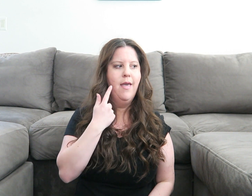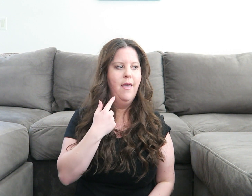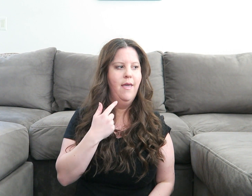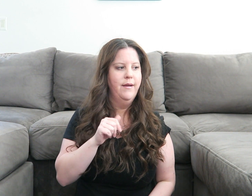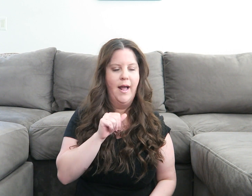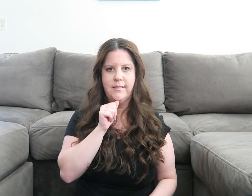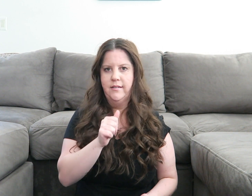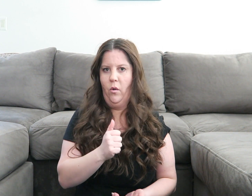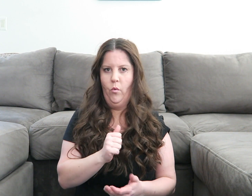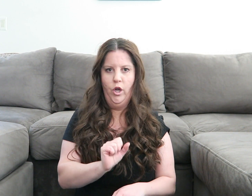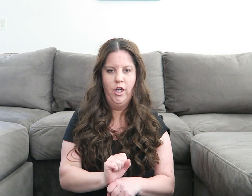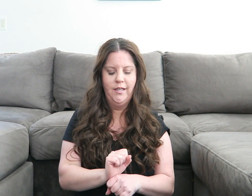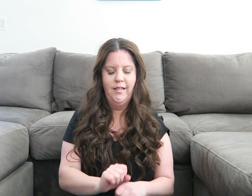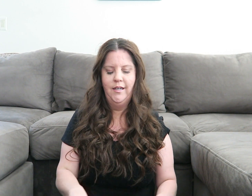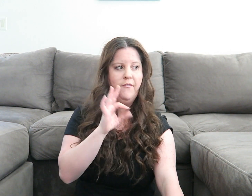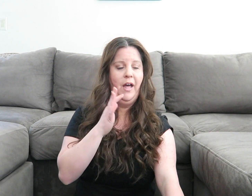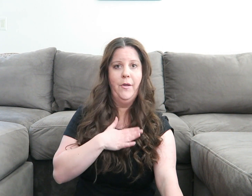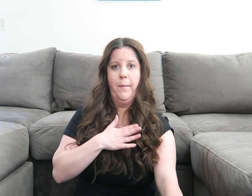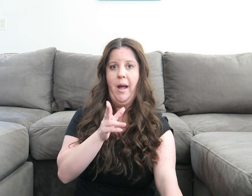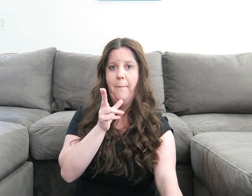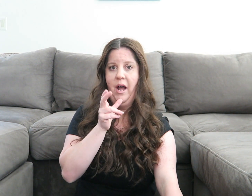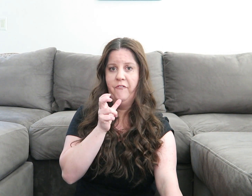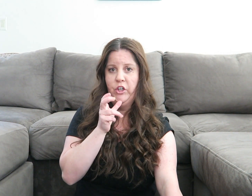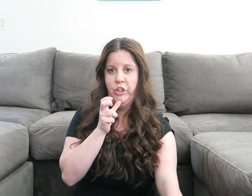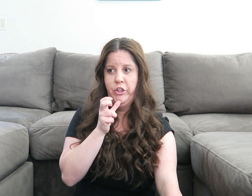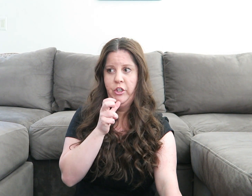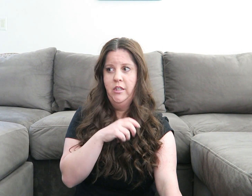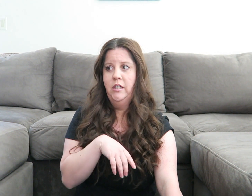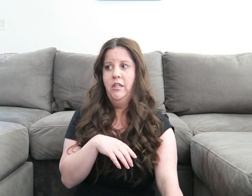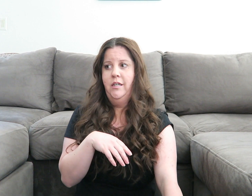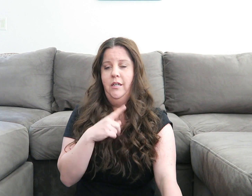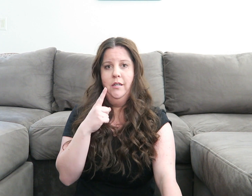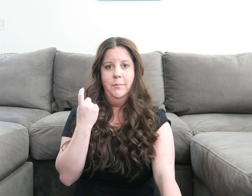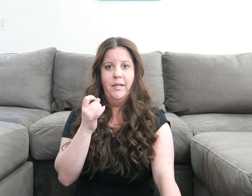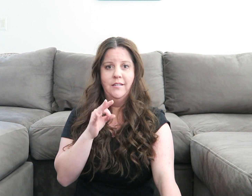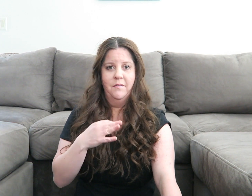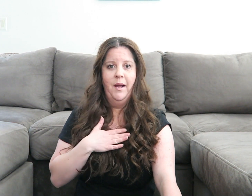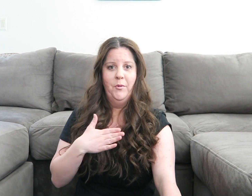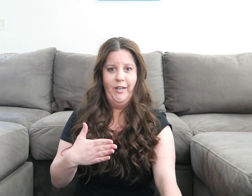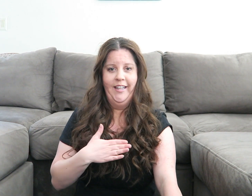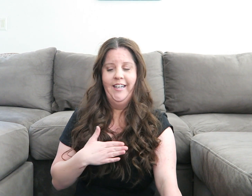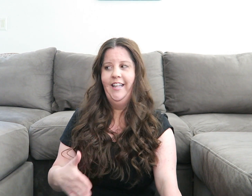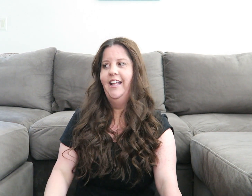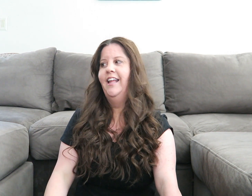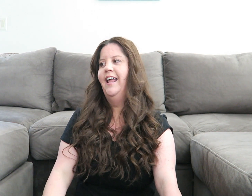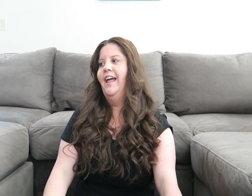And that dosn't work. I found my puffer, because of my breathing